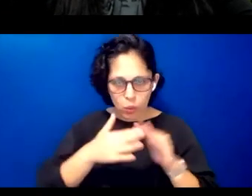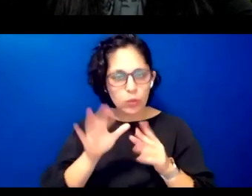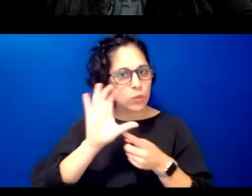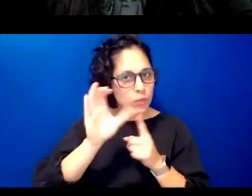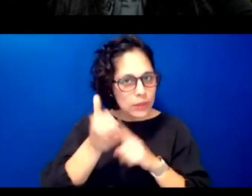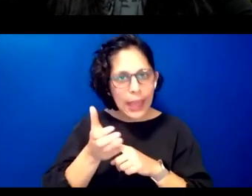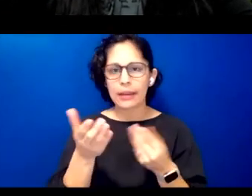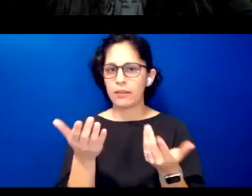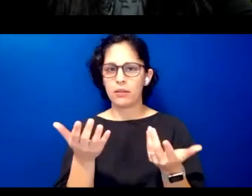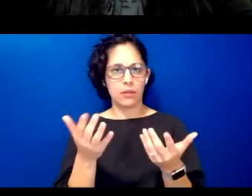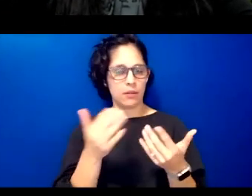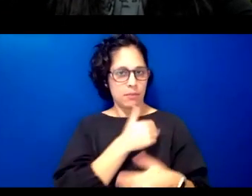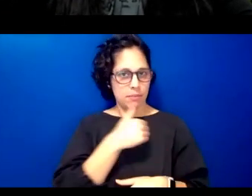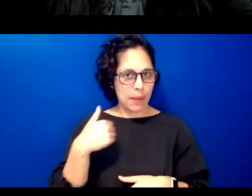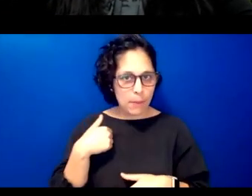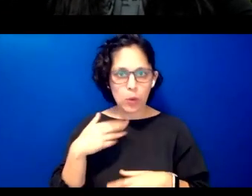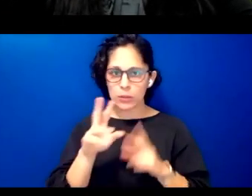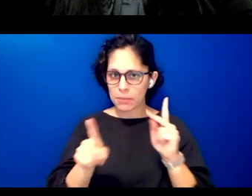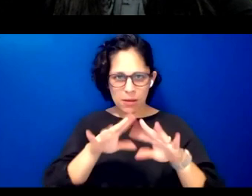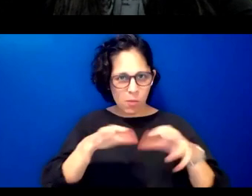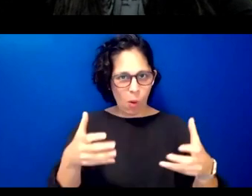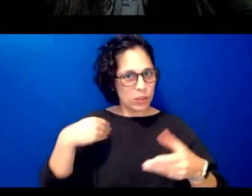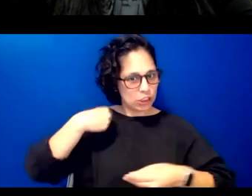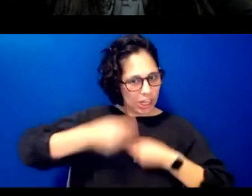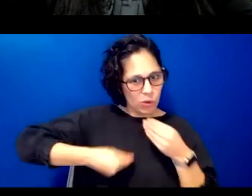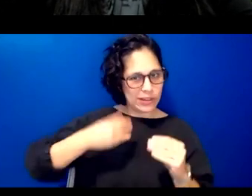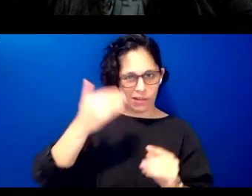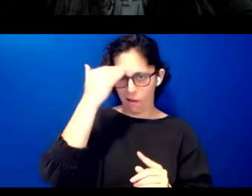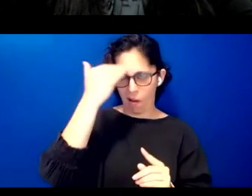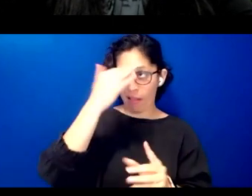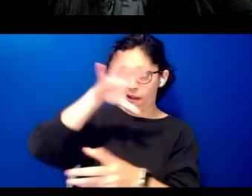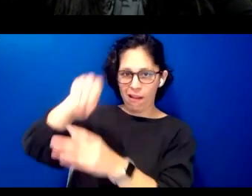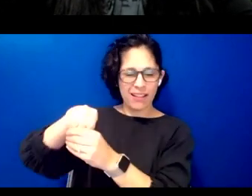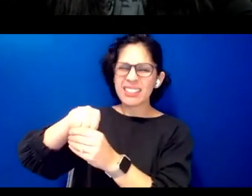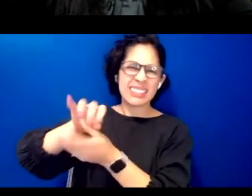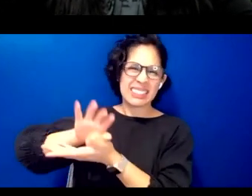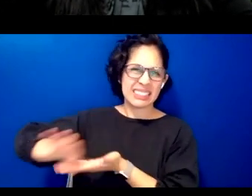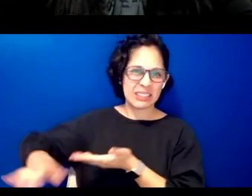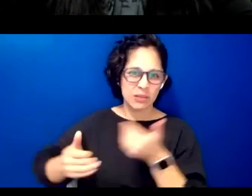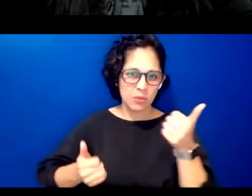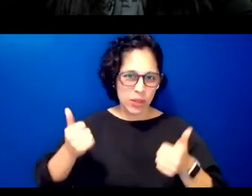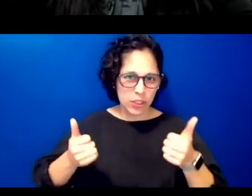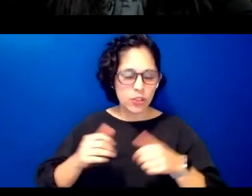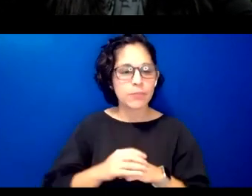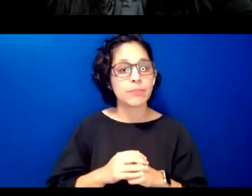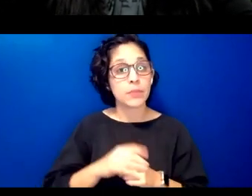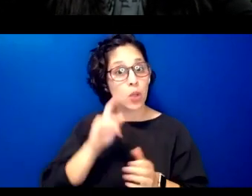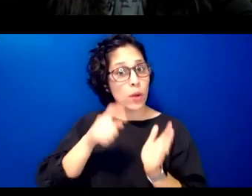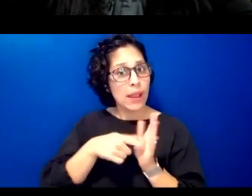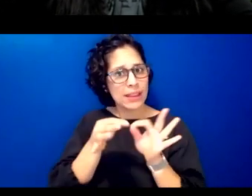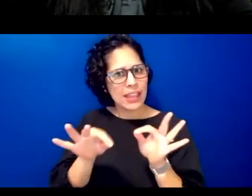of people the vital connection of recognizing language as a foundation to people and a community